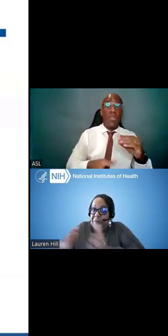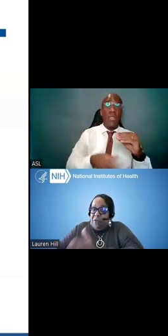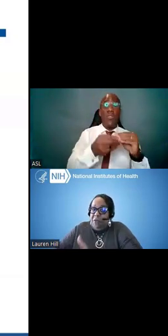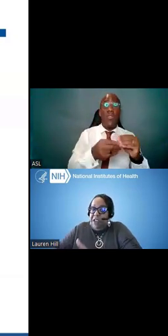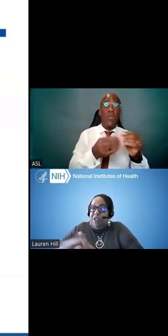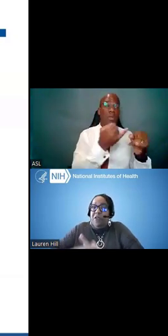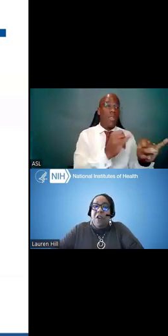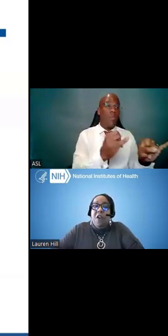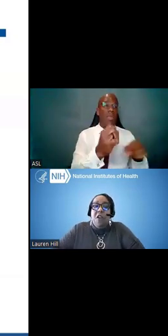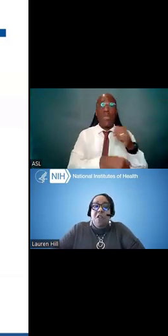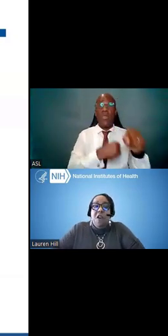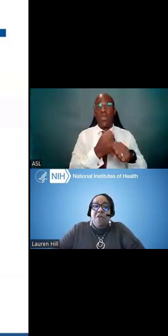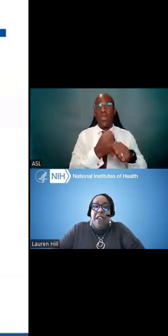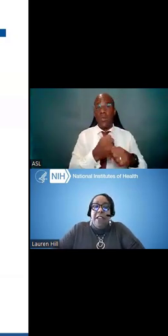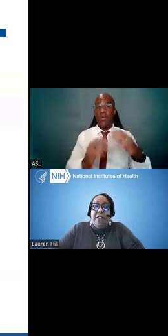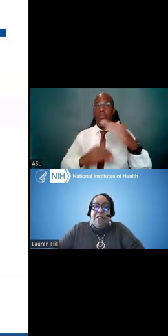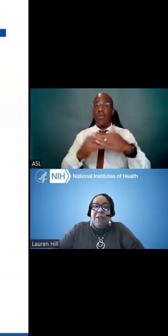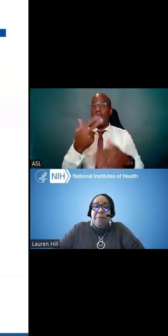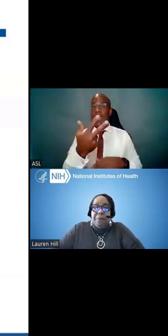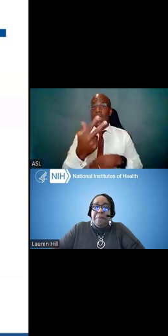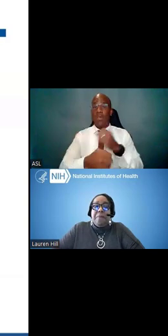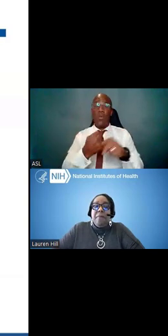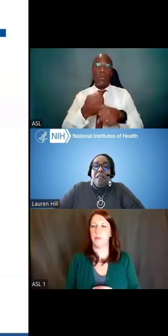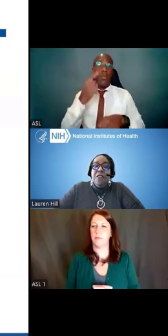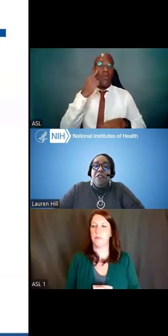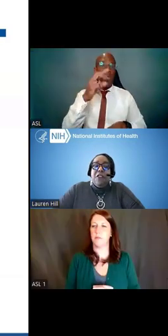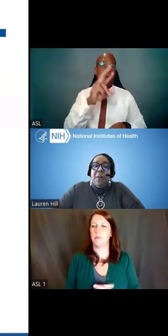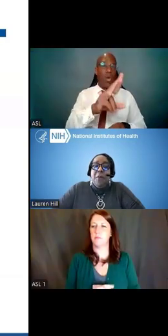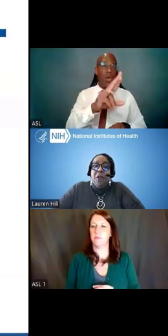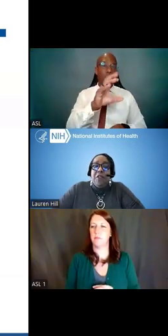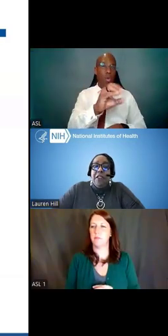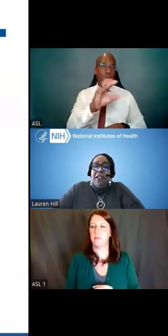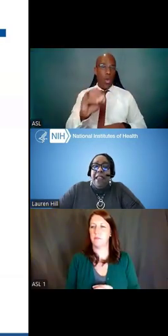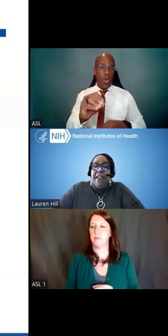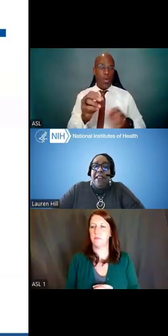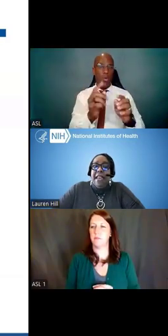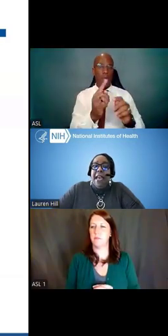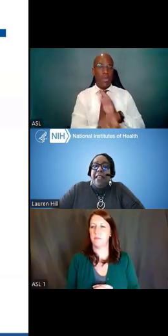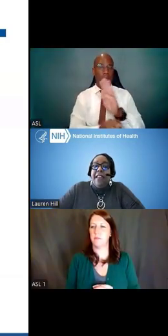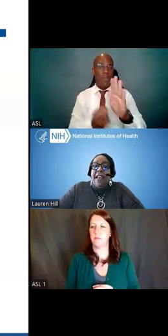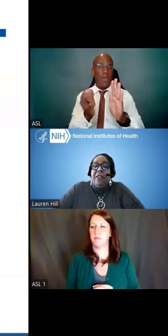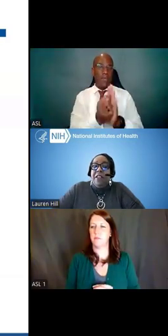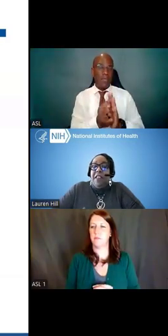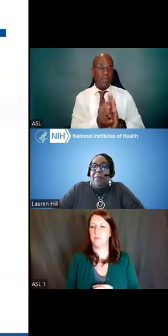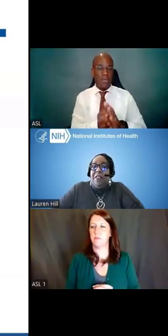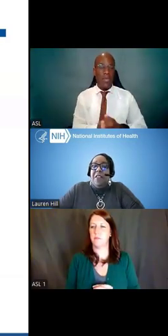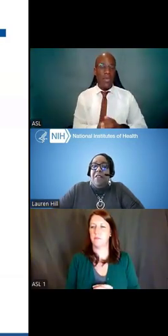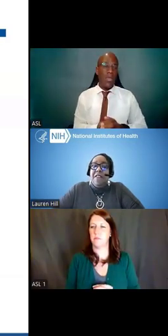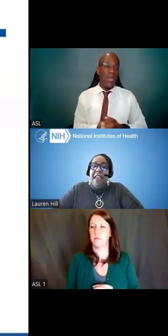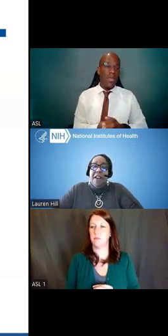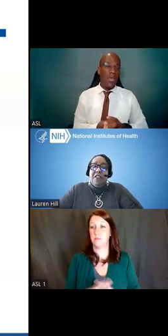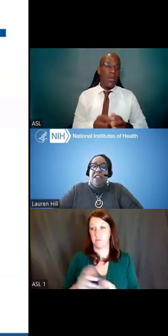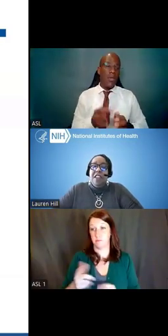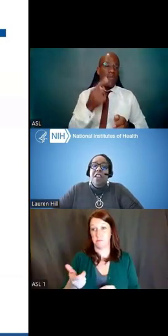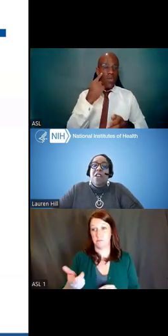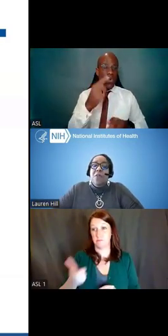up to three years for the R00 phase. The support during the K99 salary is up to $75,000,